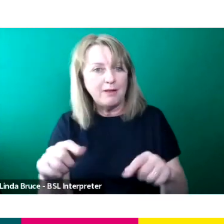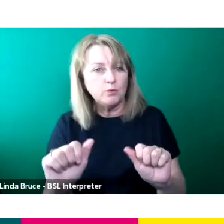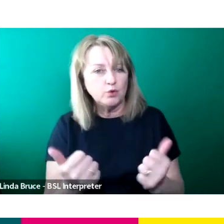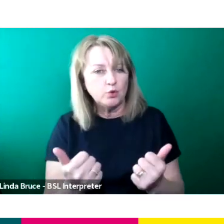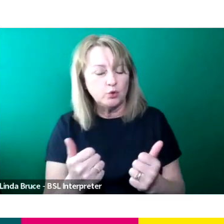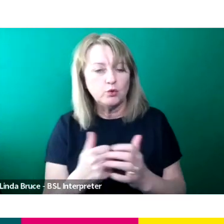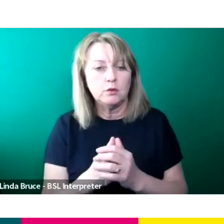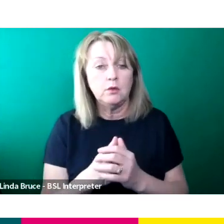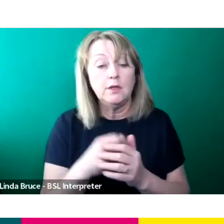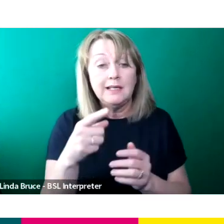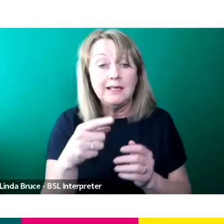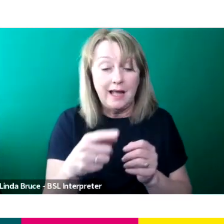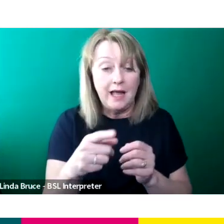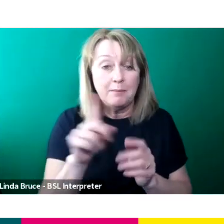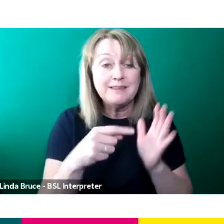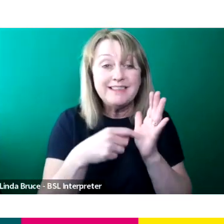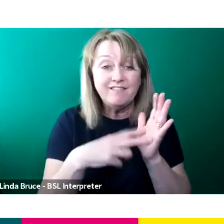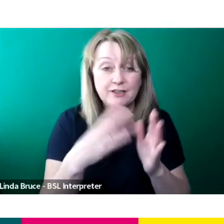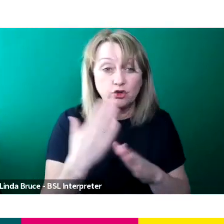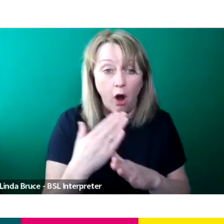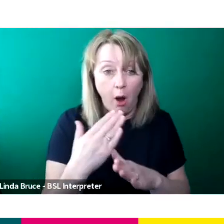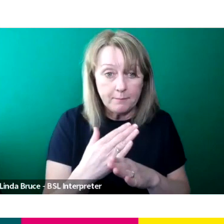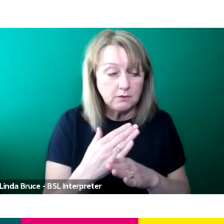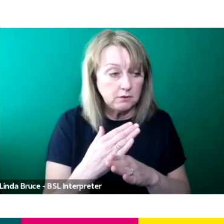People in TV jobs another one we post in more senior stuff.